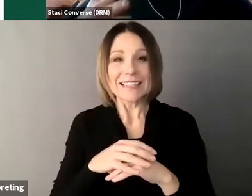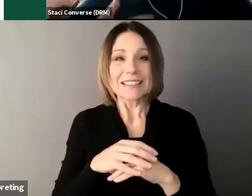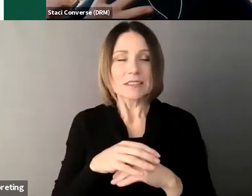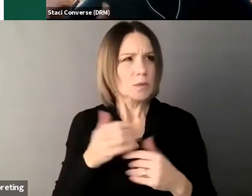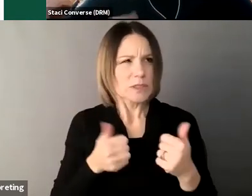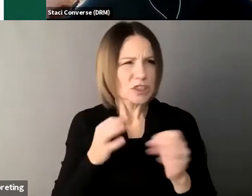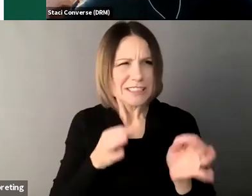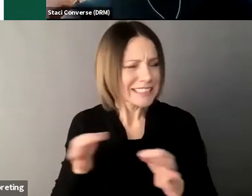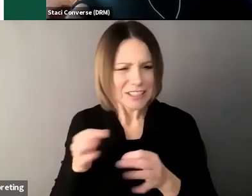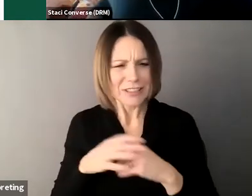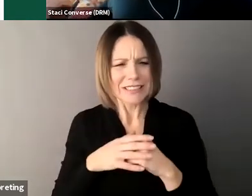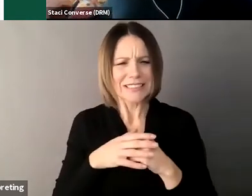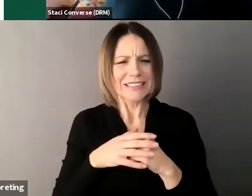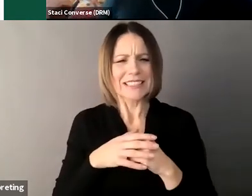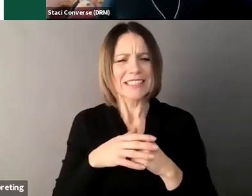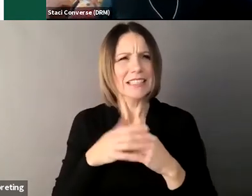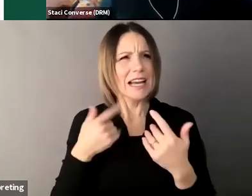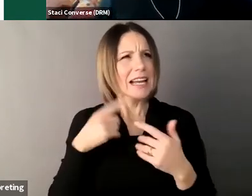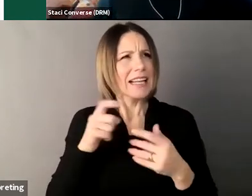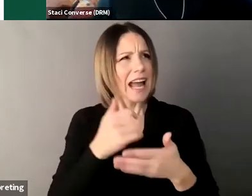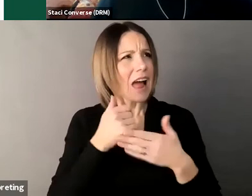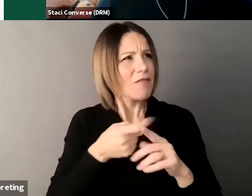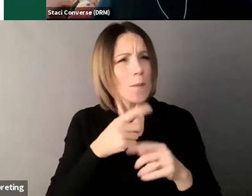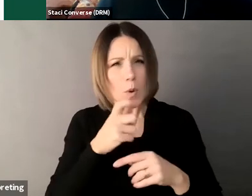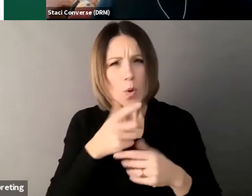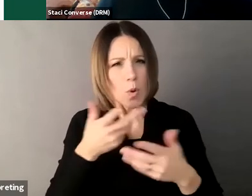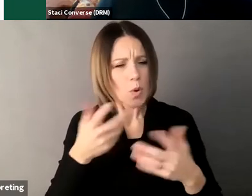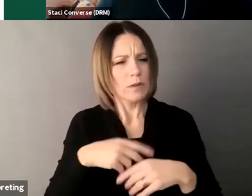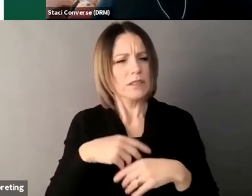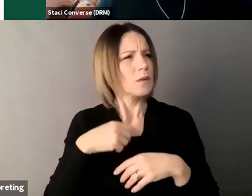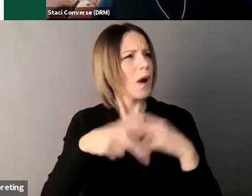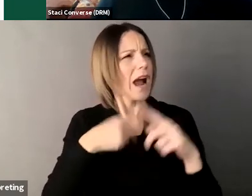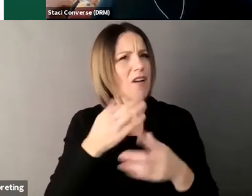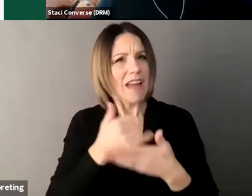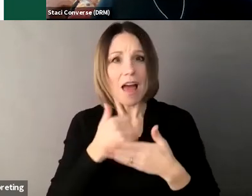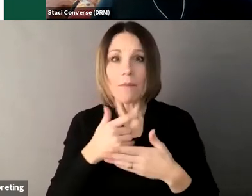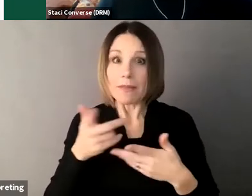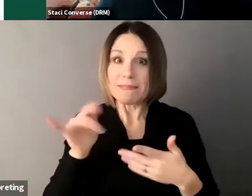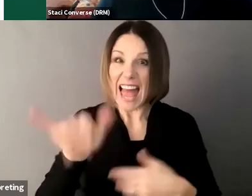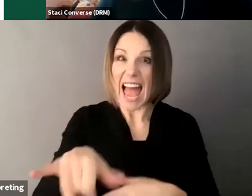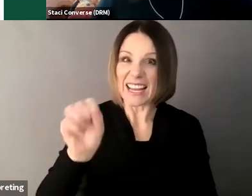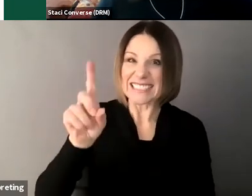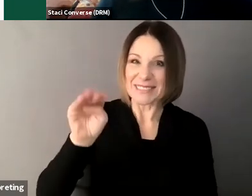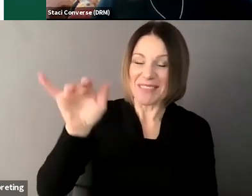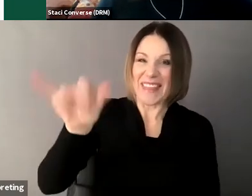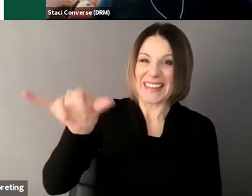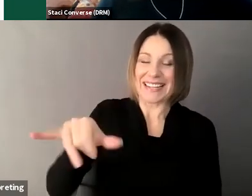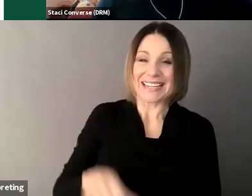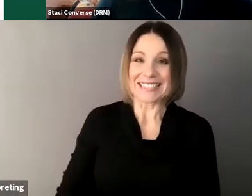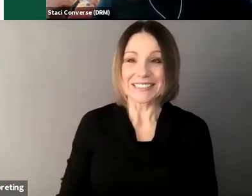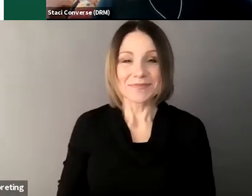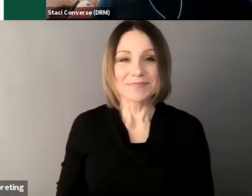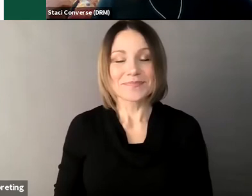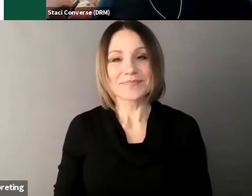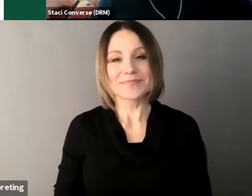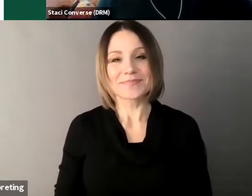getting help to make a decision from someone else exactly because I always I always think of what I